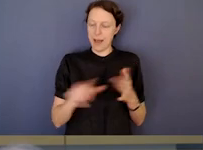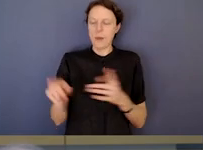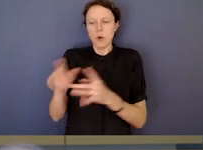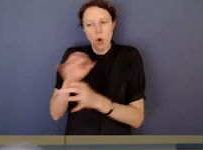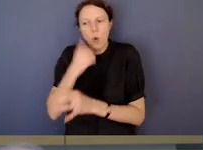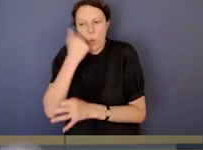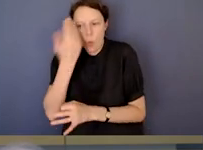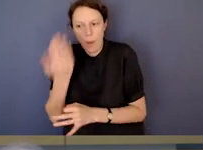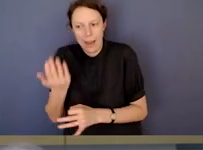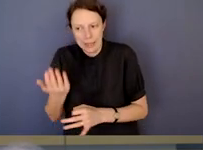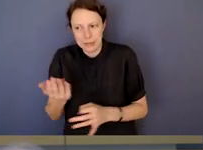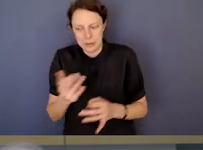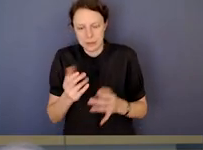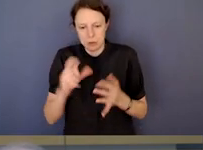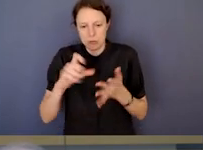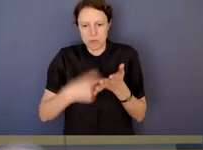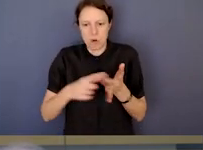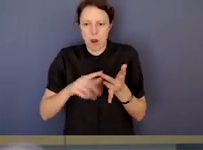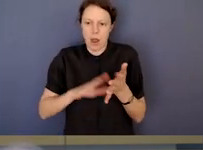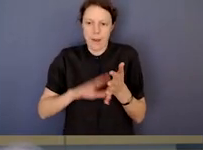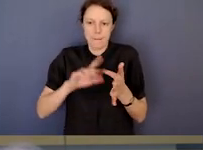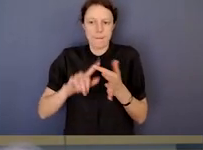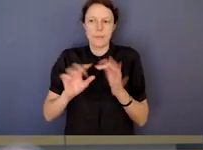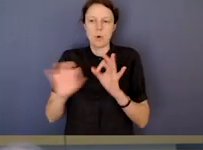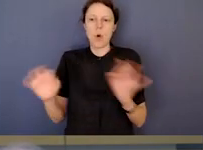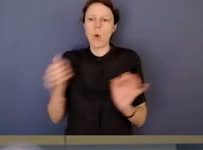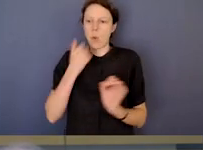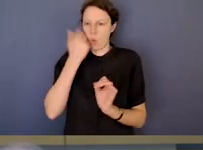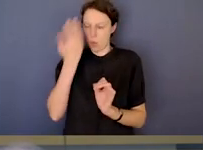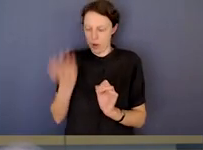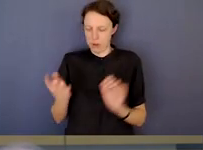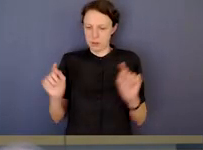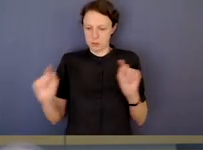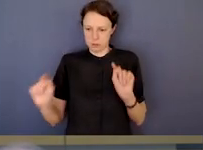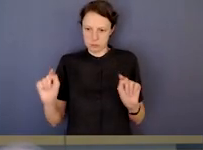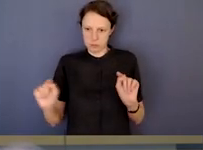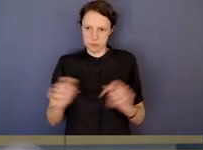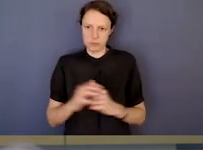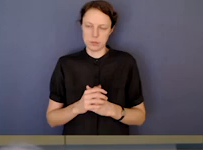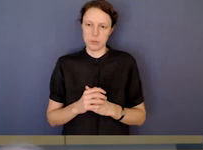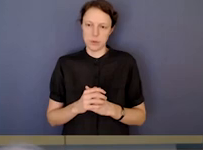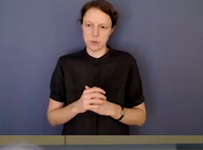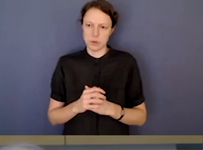that doesn't satisfy that element of being, such as the merit criminal conduct. So